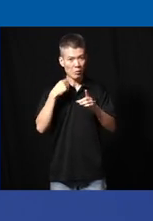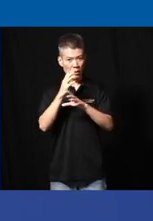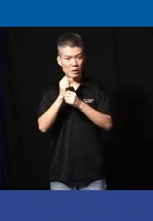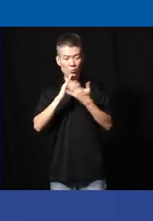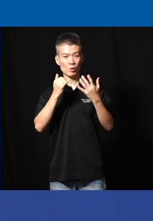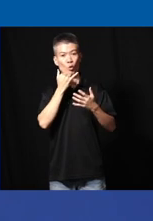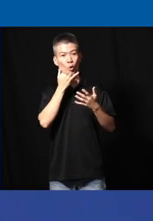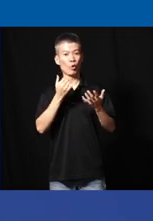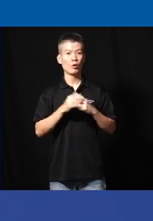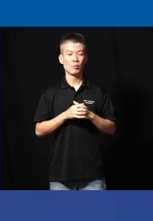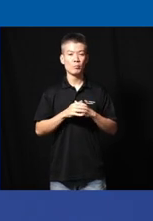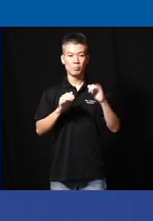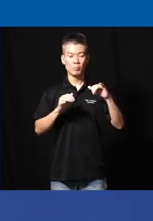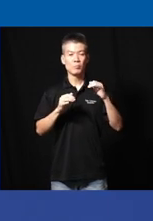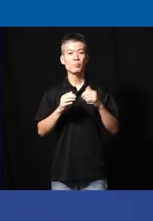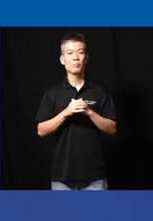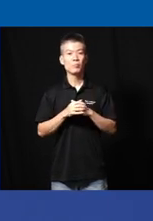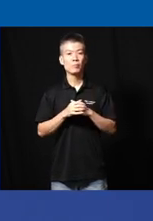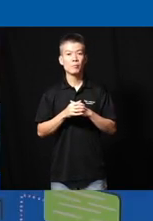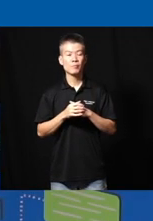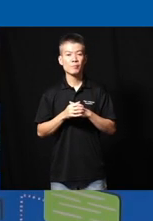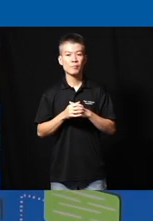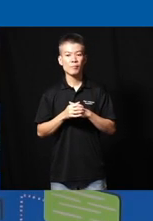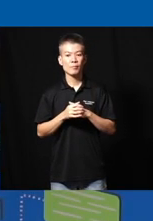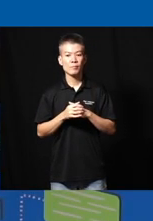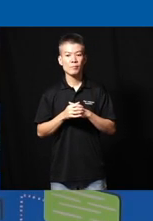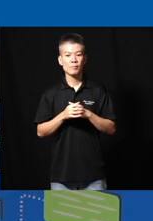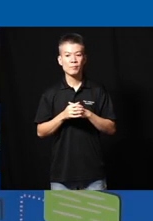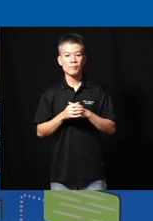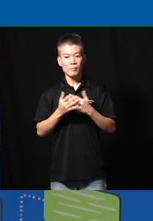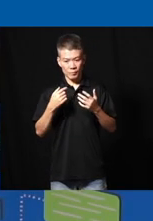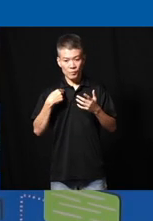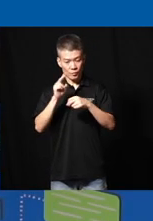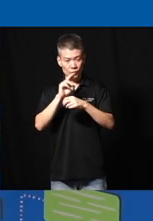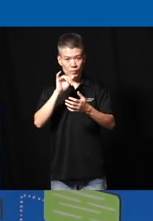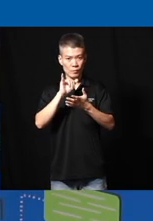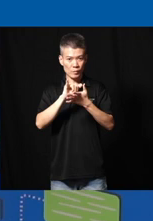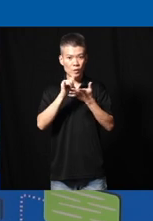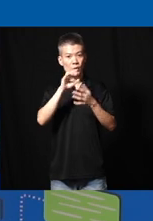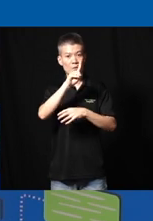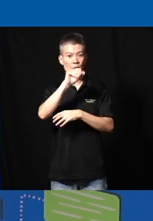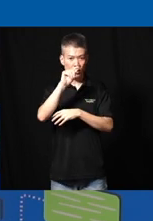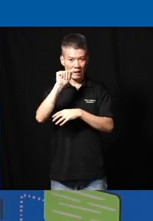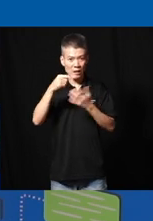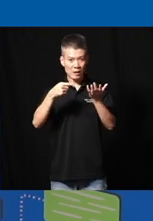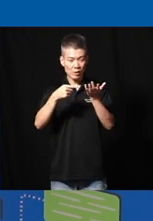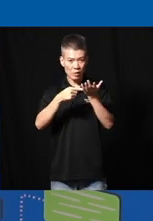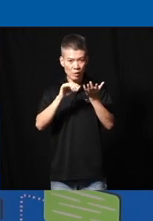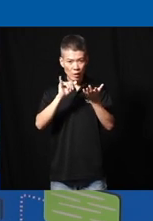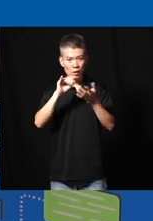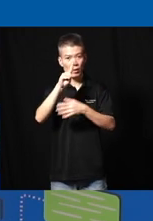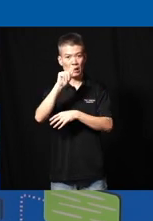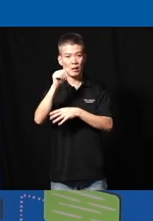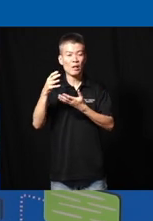wrong yeah so basically um we're using uh data technology like a data collection like what I